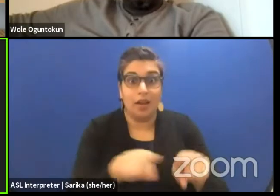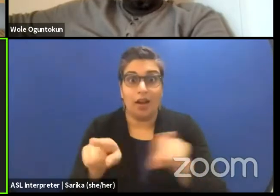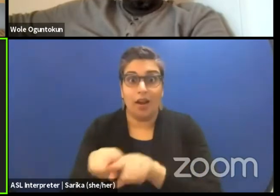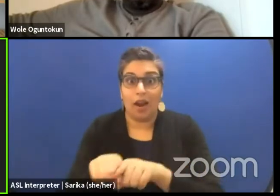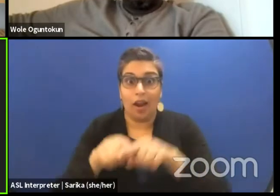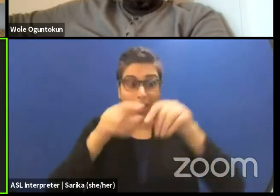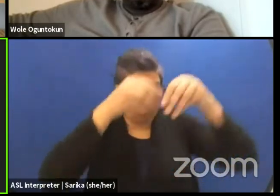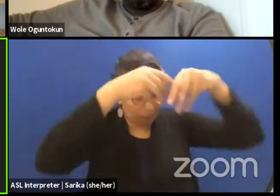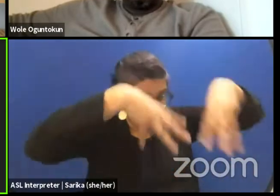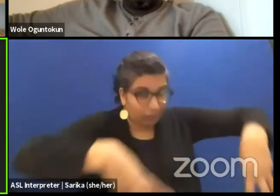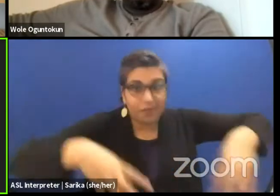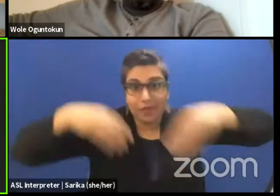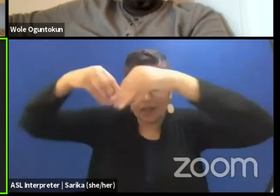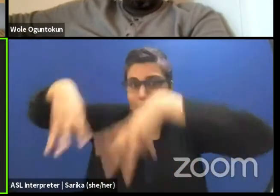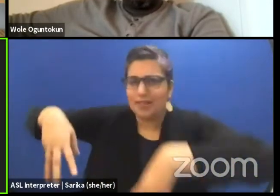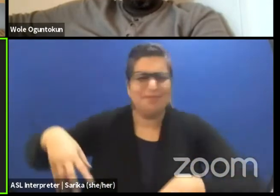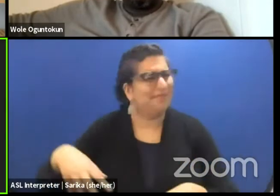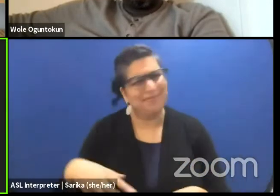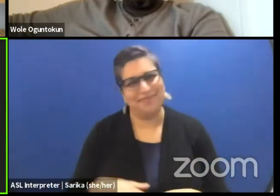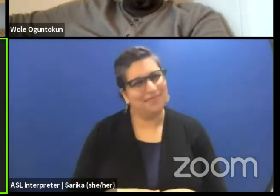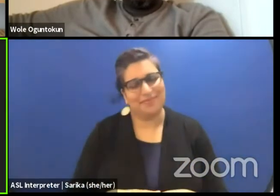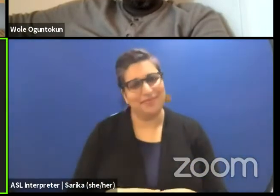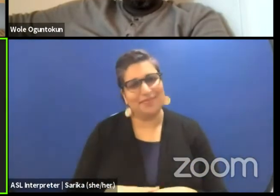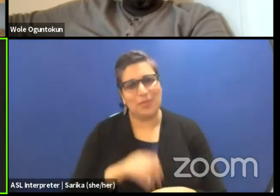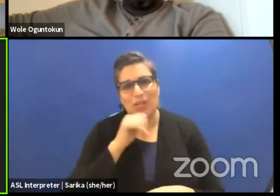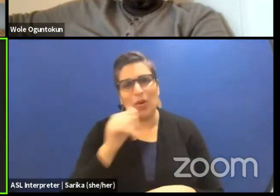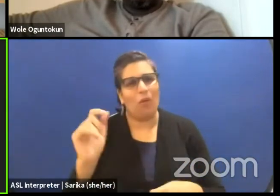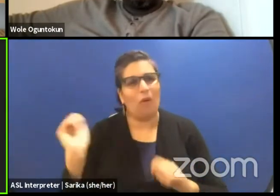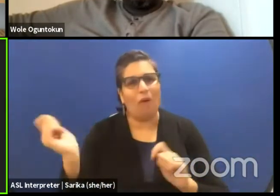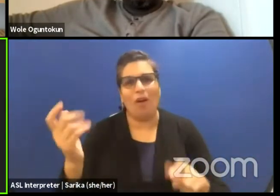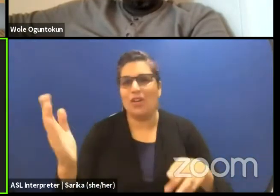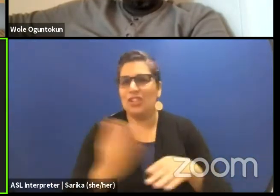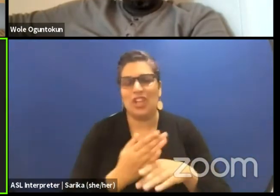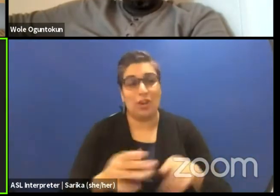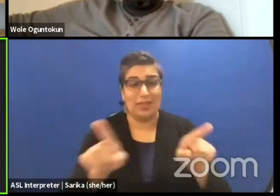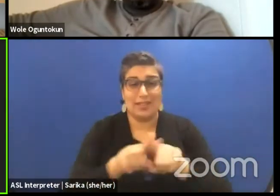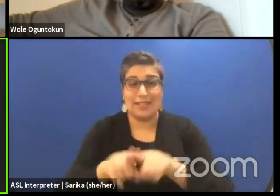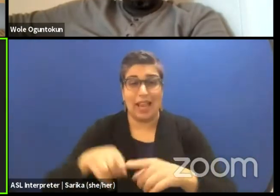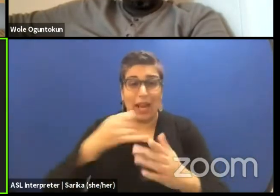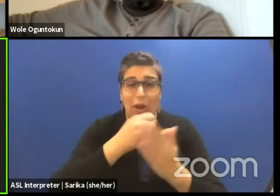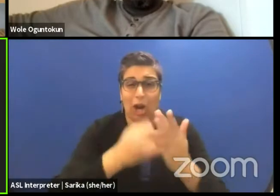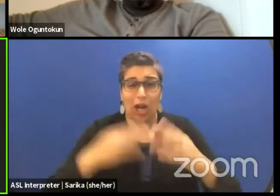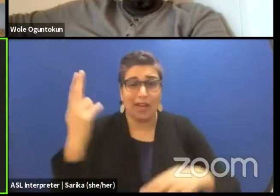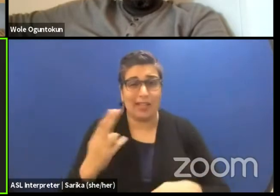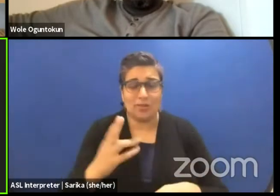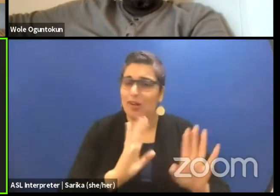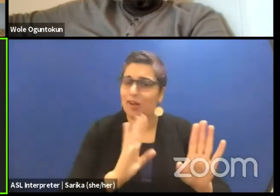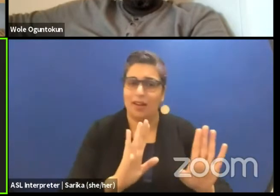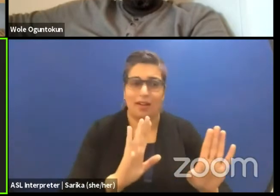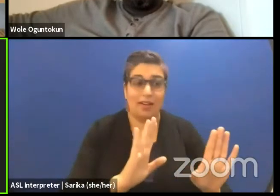and that we all share one art history because it's not true, it is false. What is happening is that many different